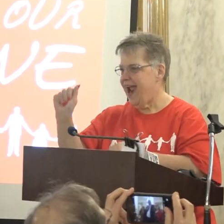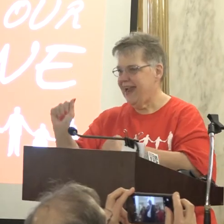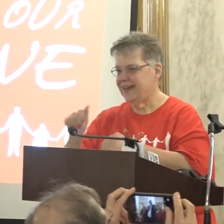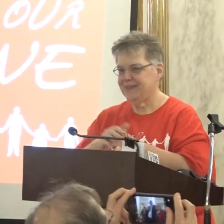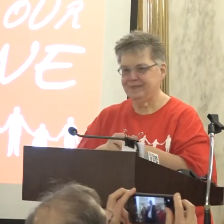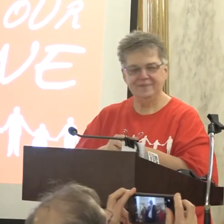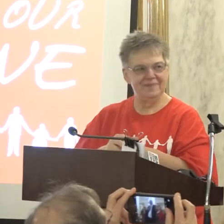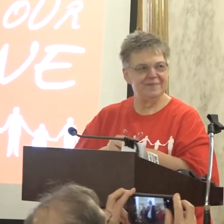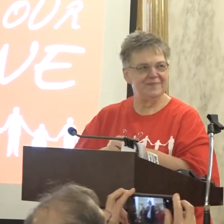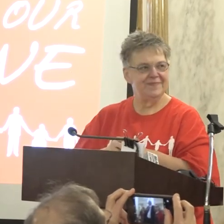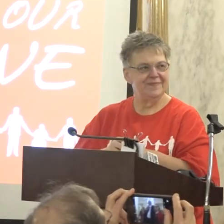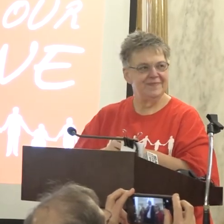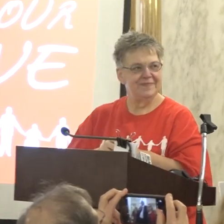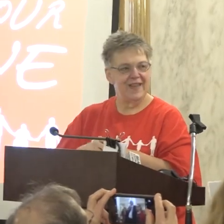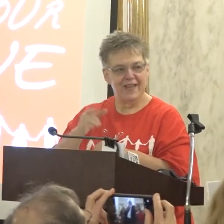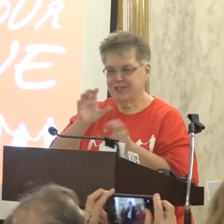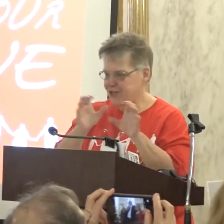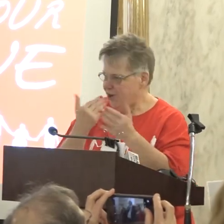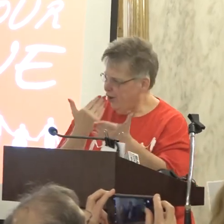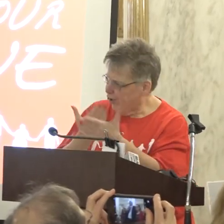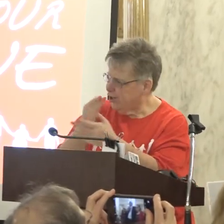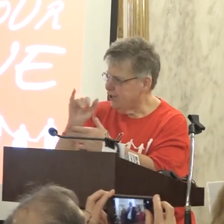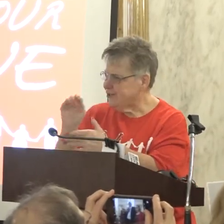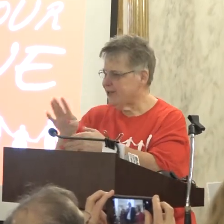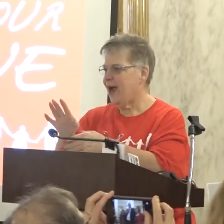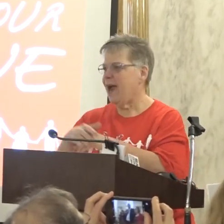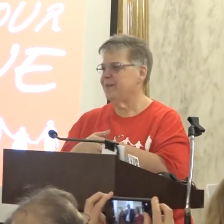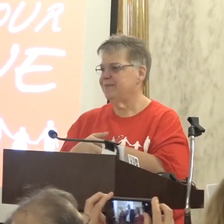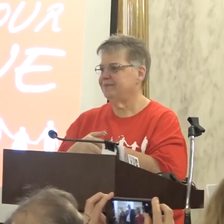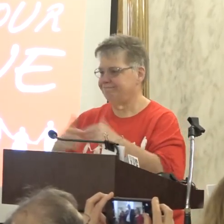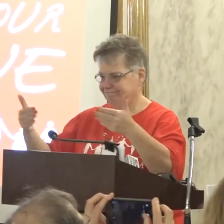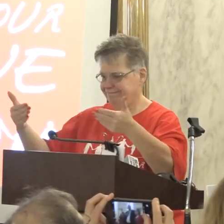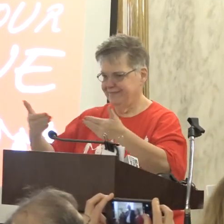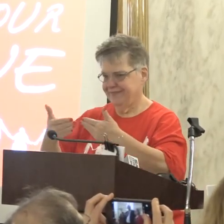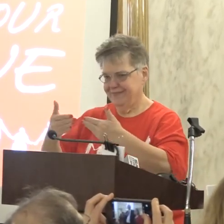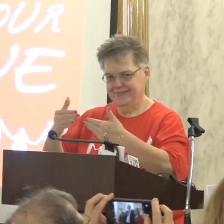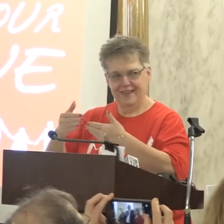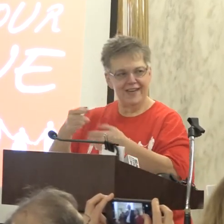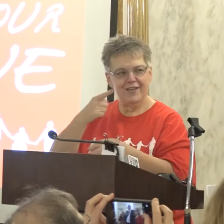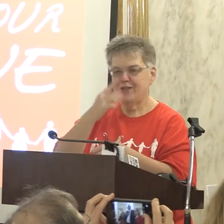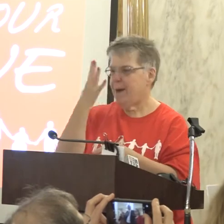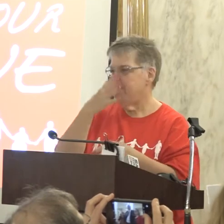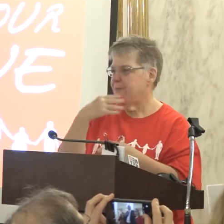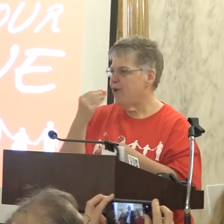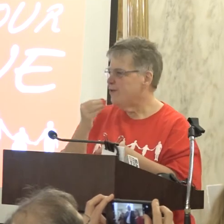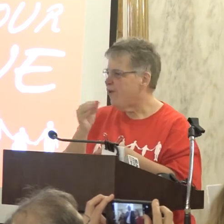And didn't she do a good job and she's just as beautiful as she can be too